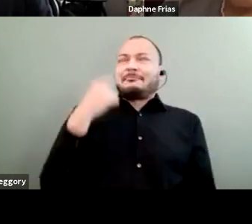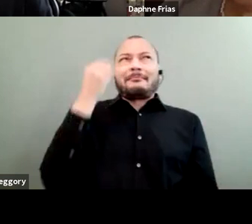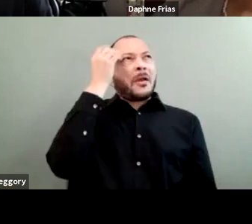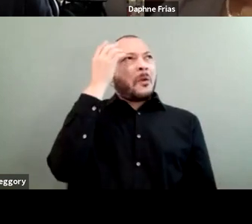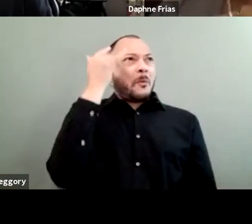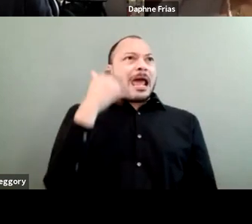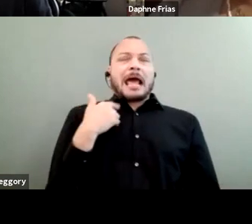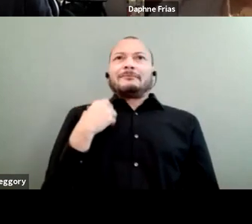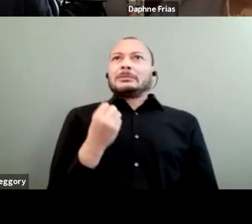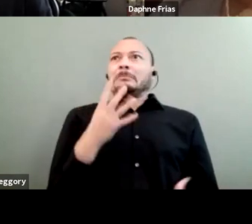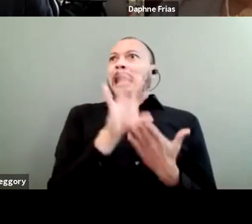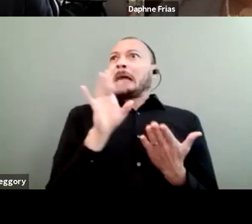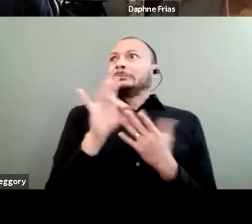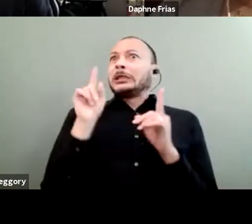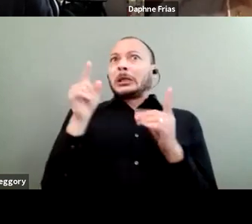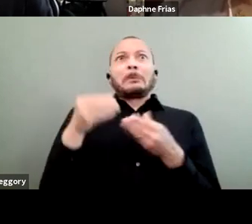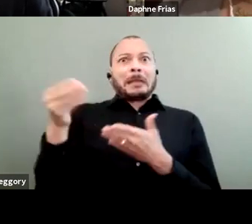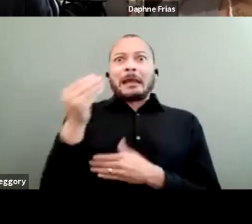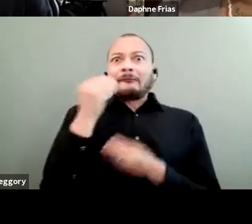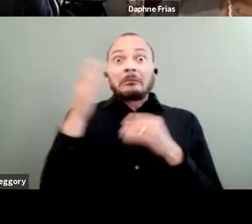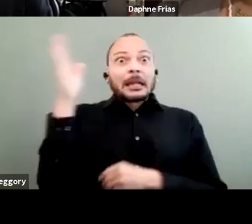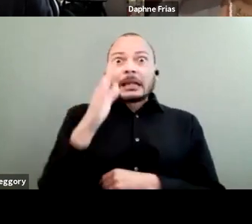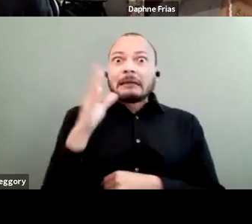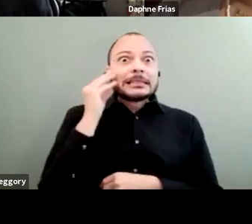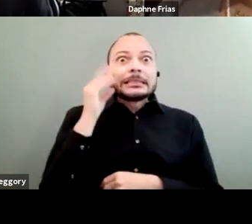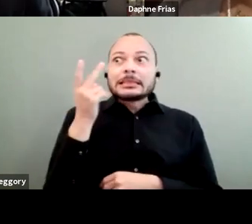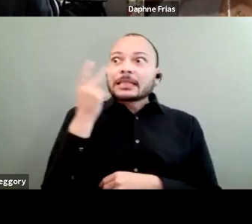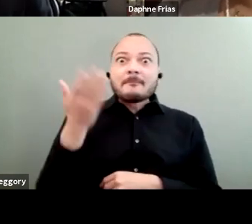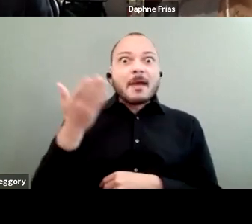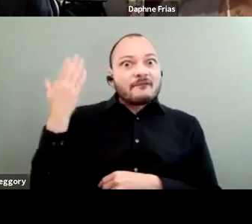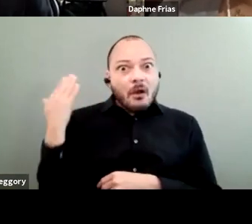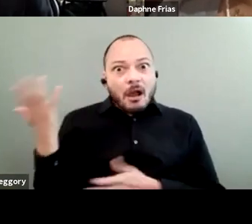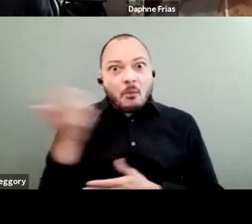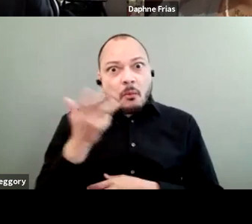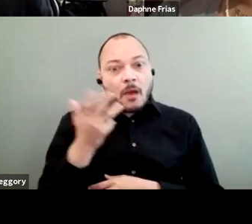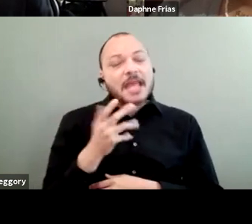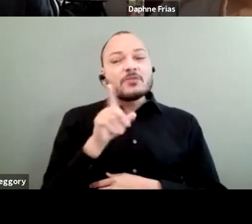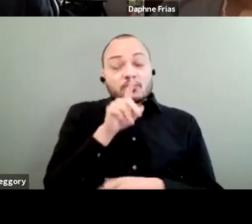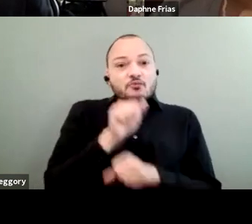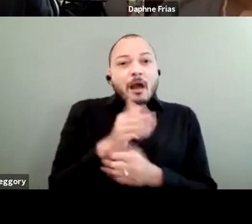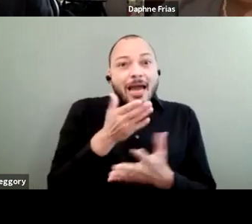"I've never seen that before." And it was little things like that. Then when we realize, "Oh, wait.